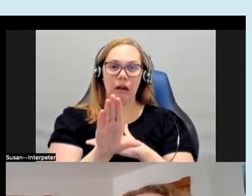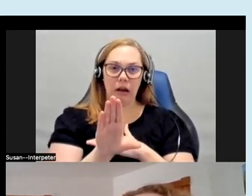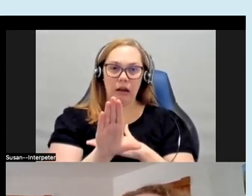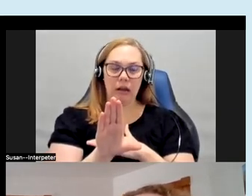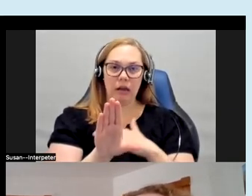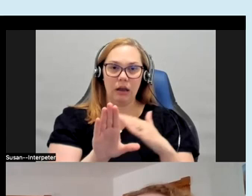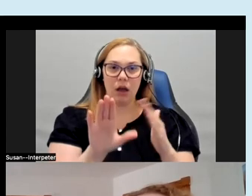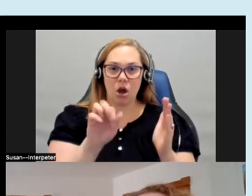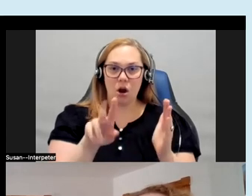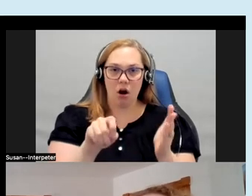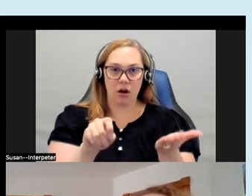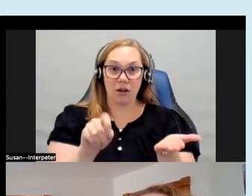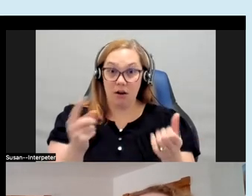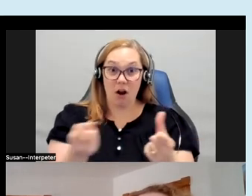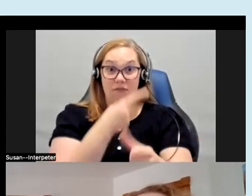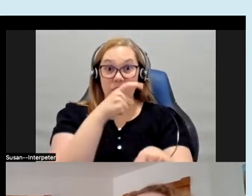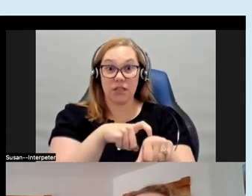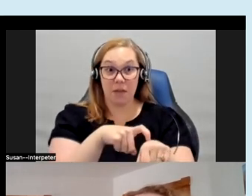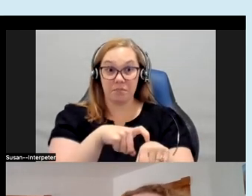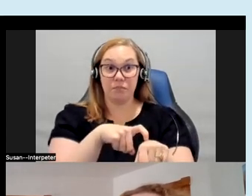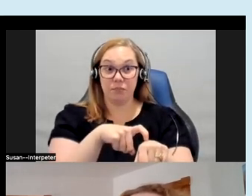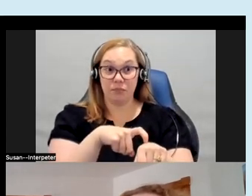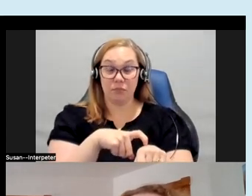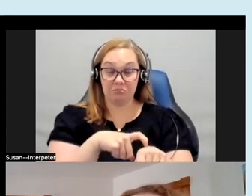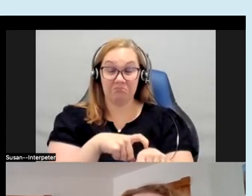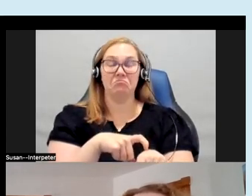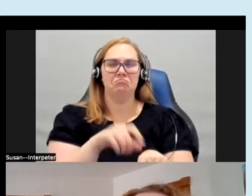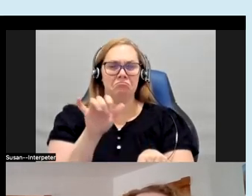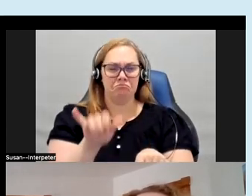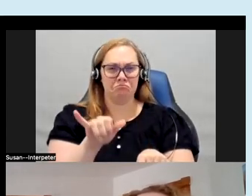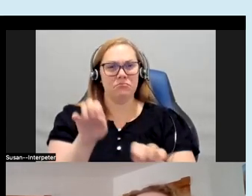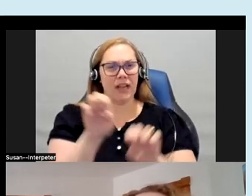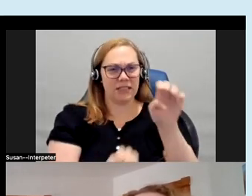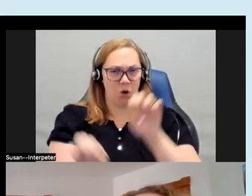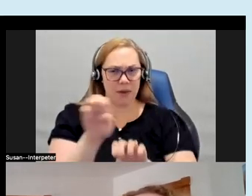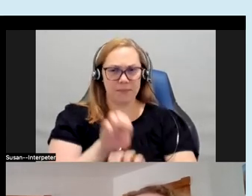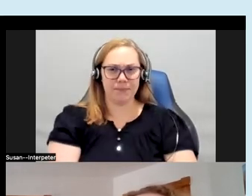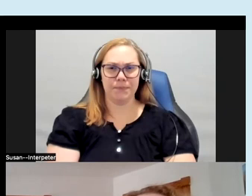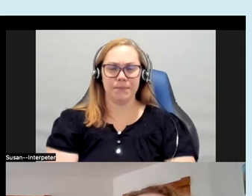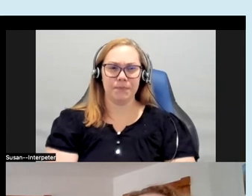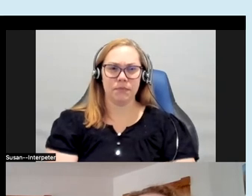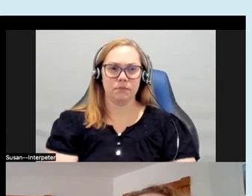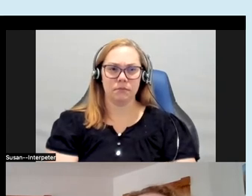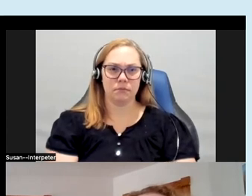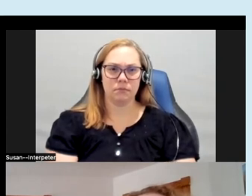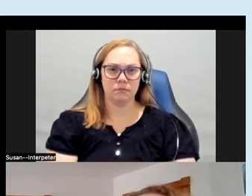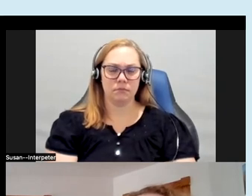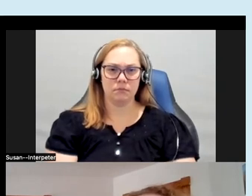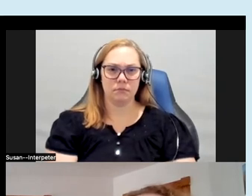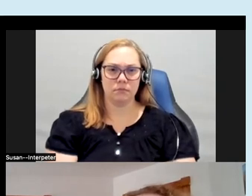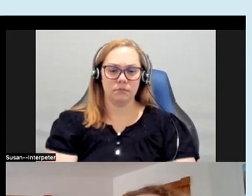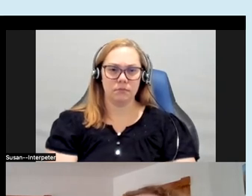one that I did so it was very much an experiment I did this one the exact same